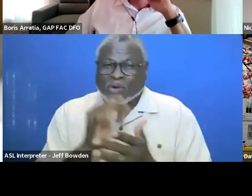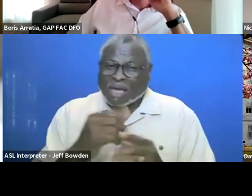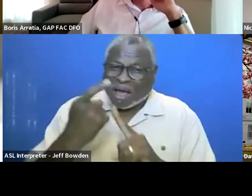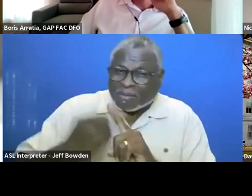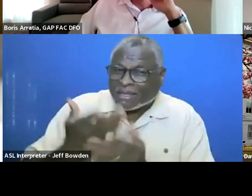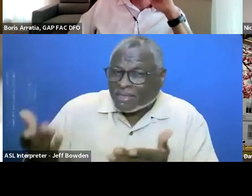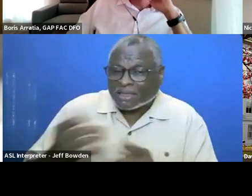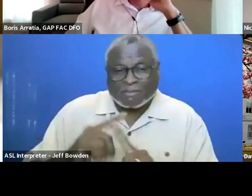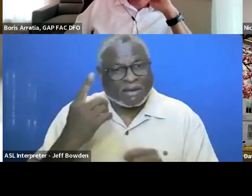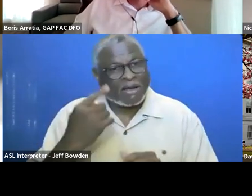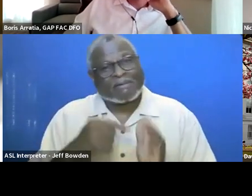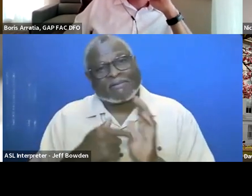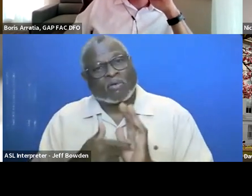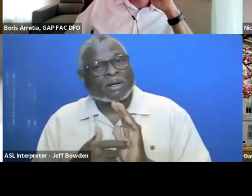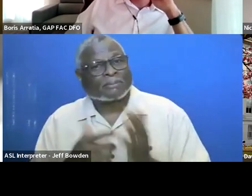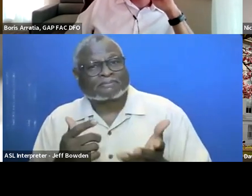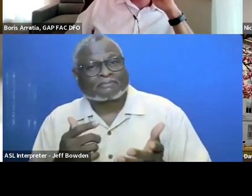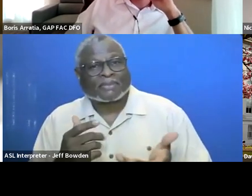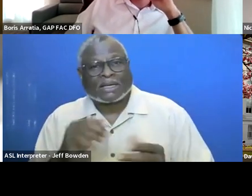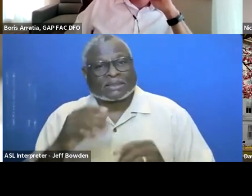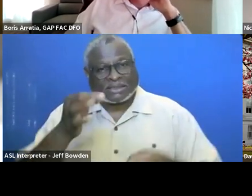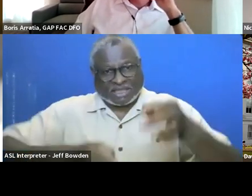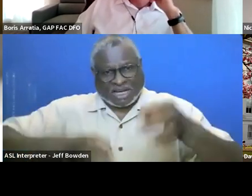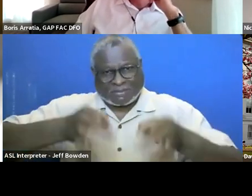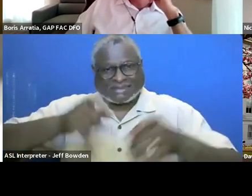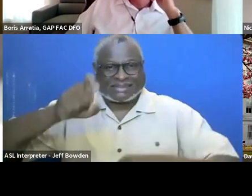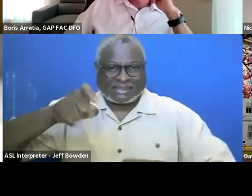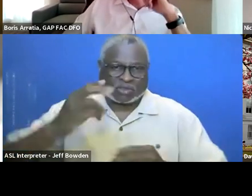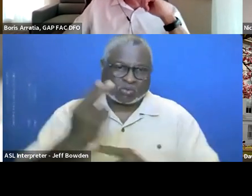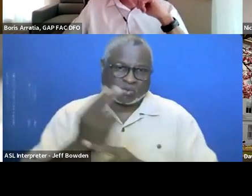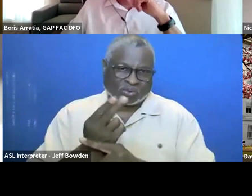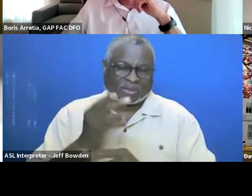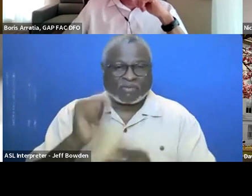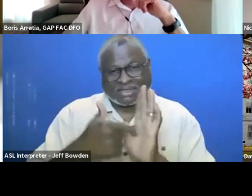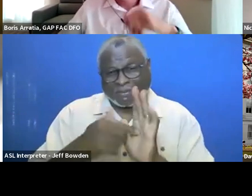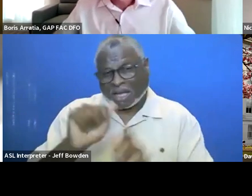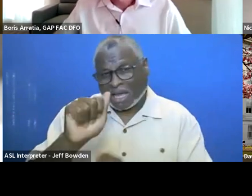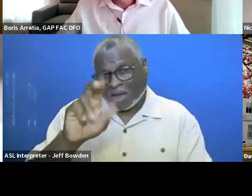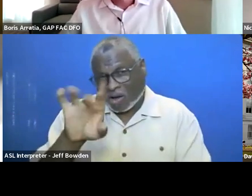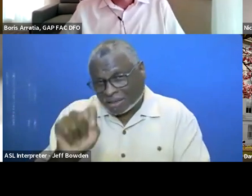But like the judgment is needed. Like to give you an example of the audit enforcement.